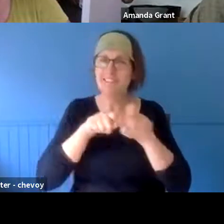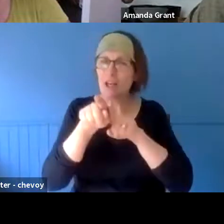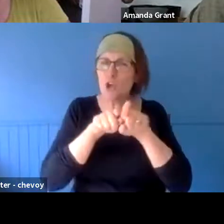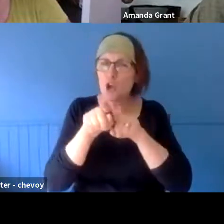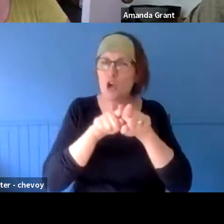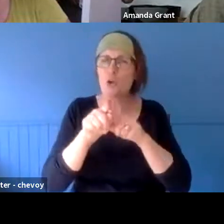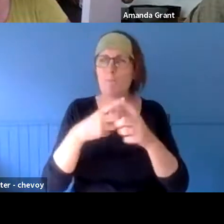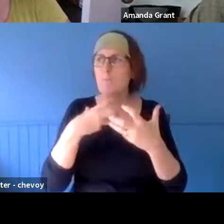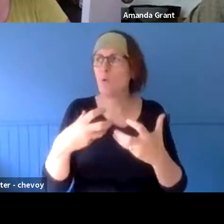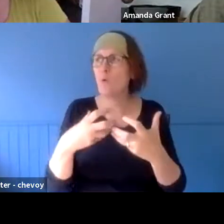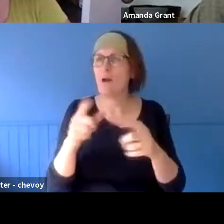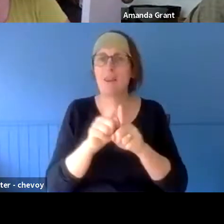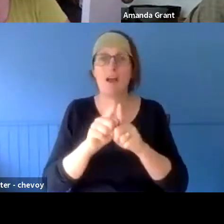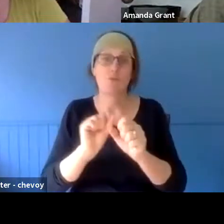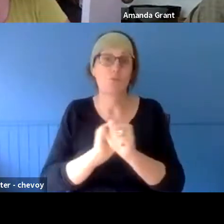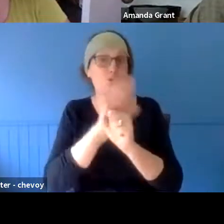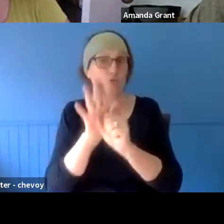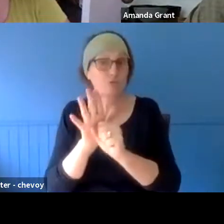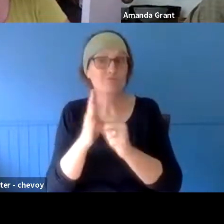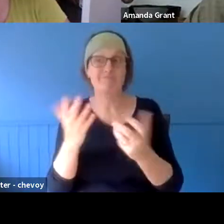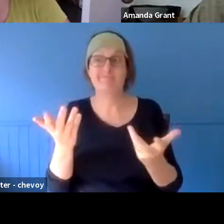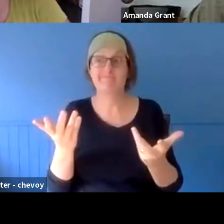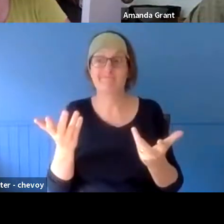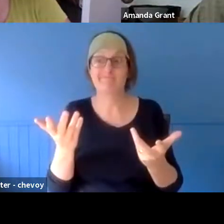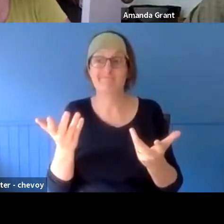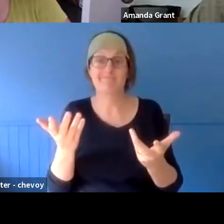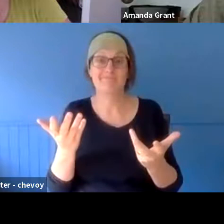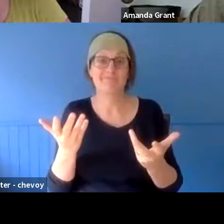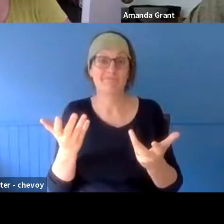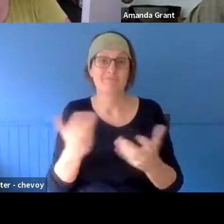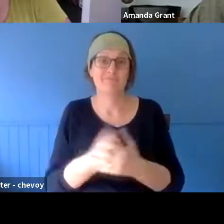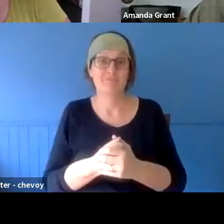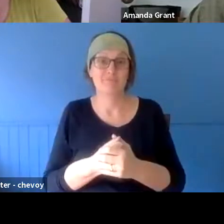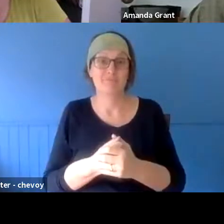particularly through COVID times, to be able to - people will be able to